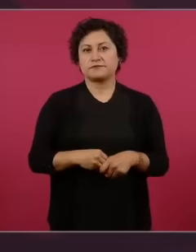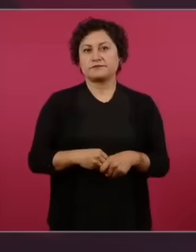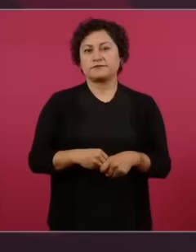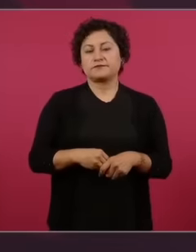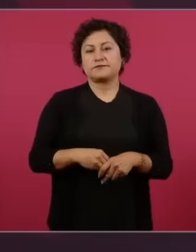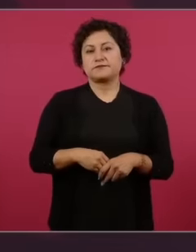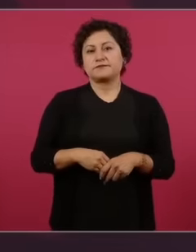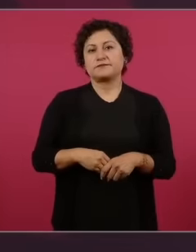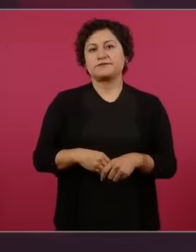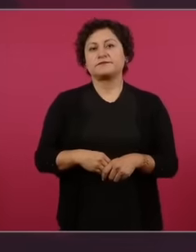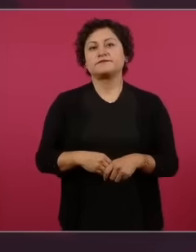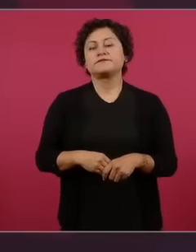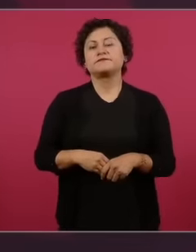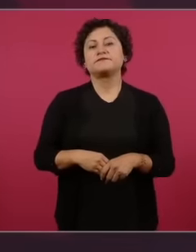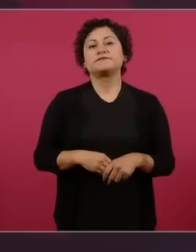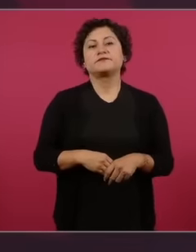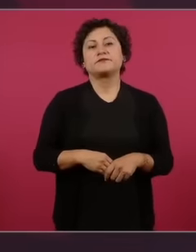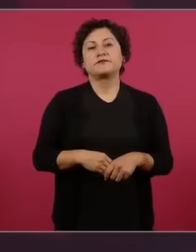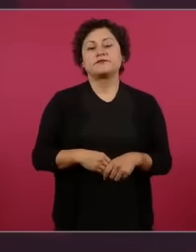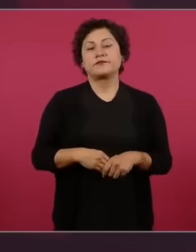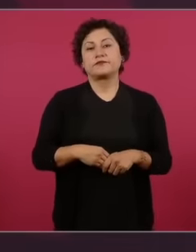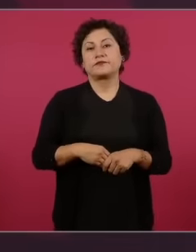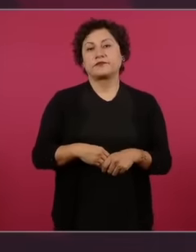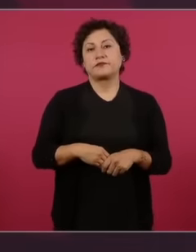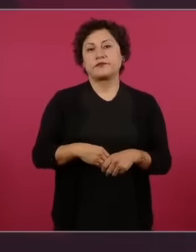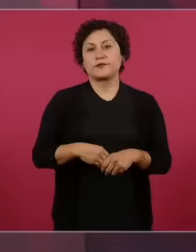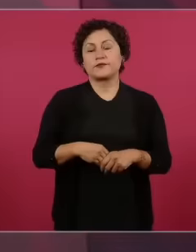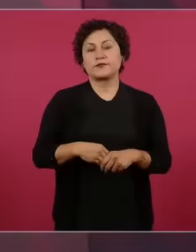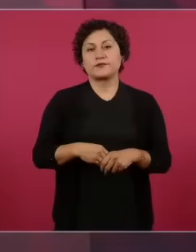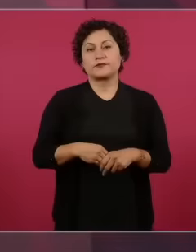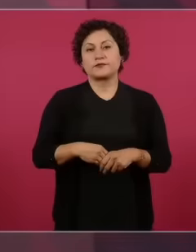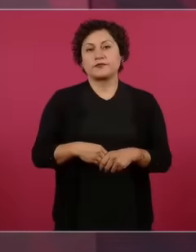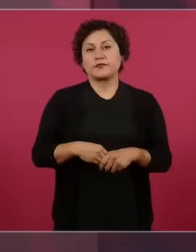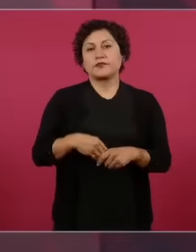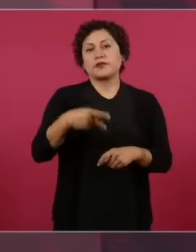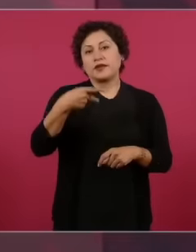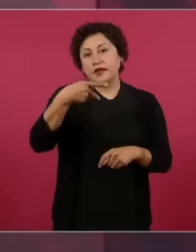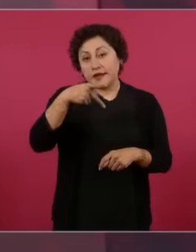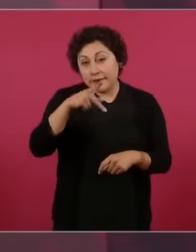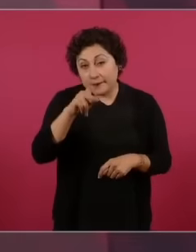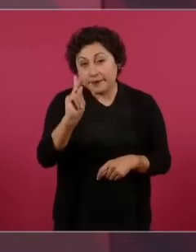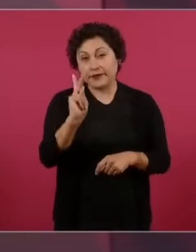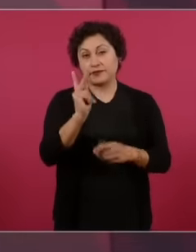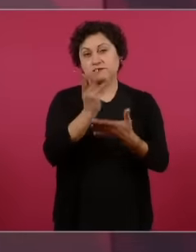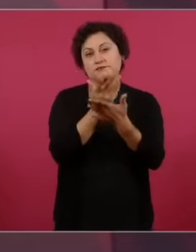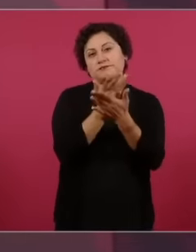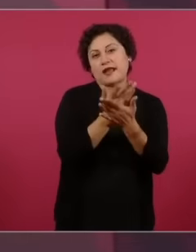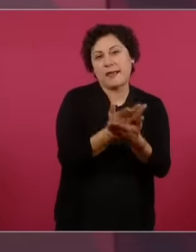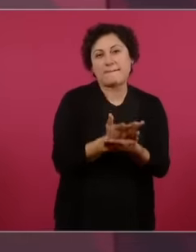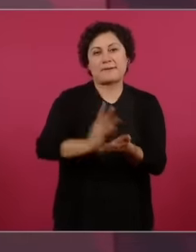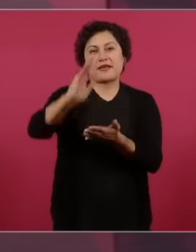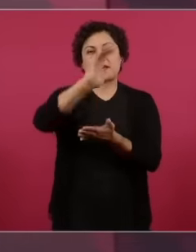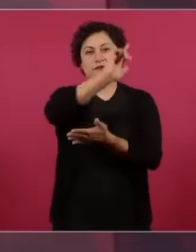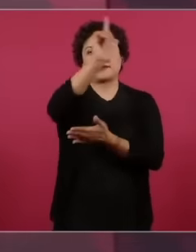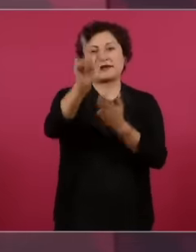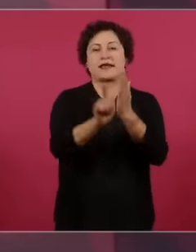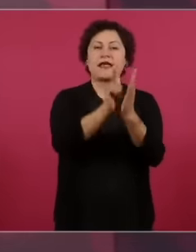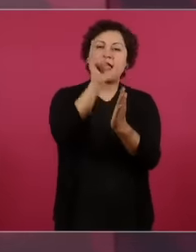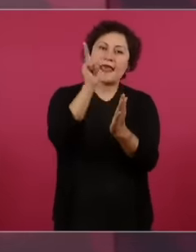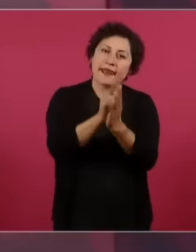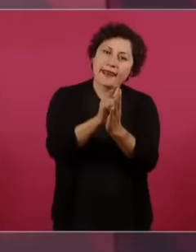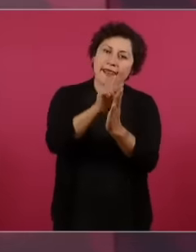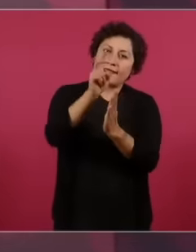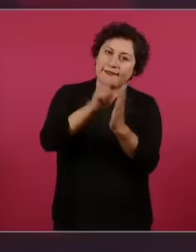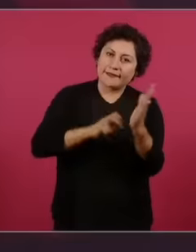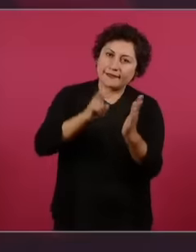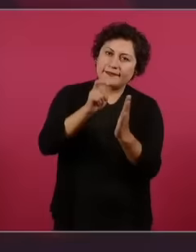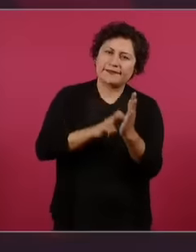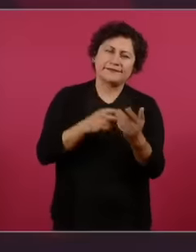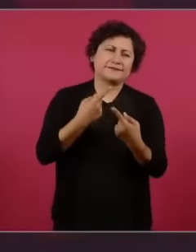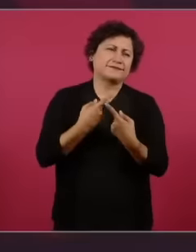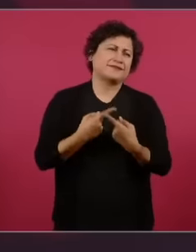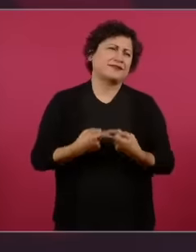reform has nothing to do with monarchies or dictatorships, it has to do with